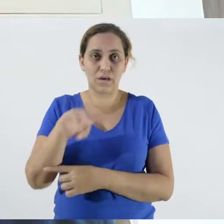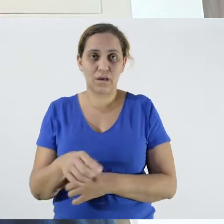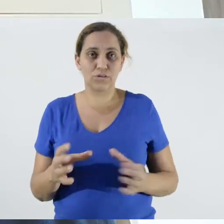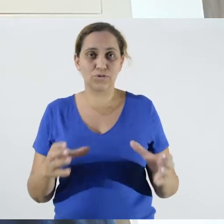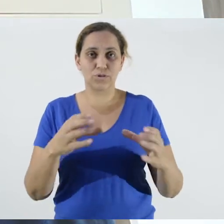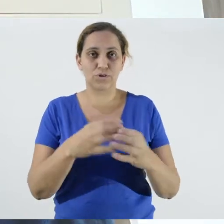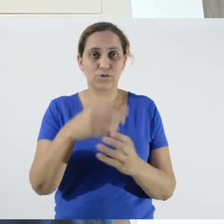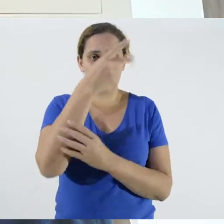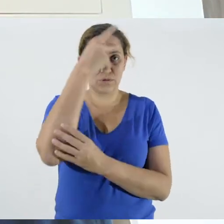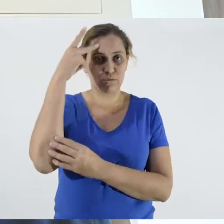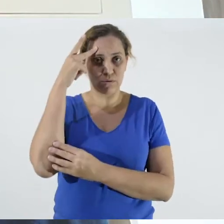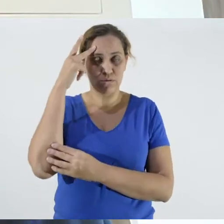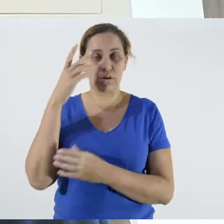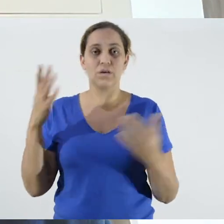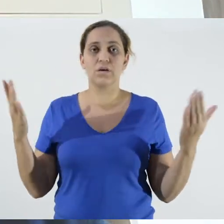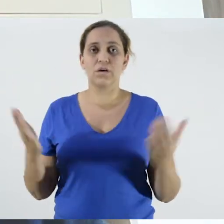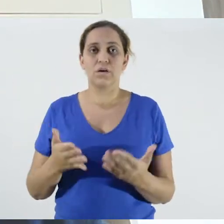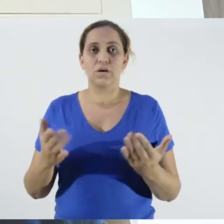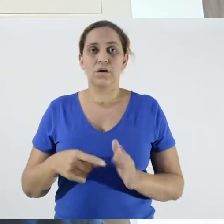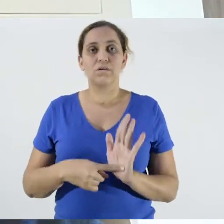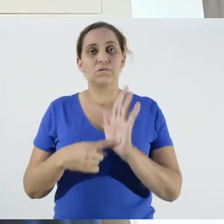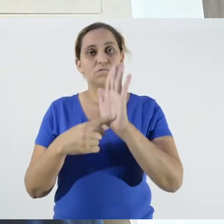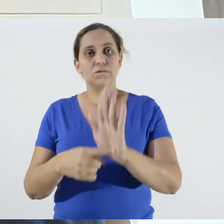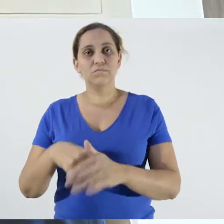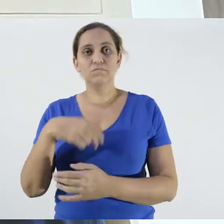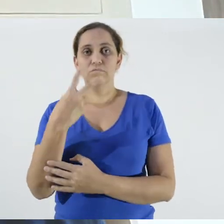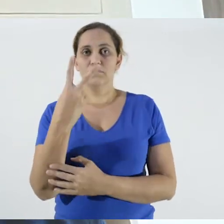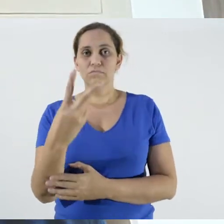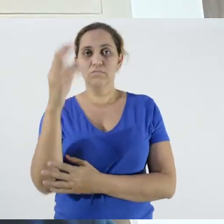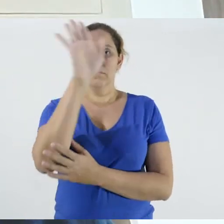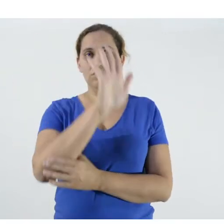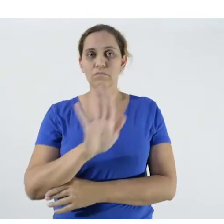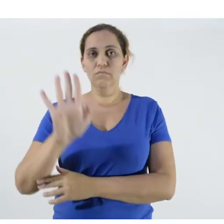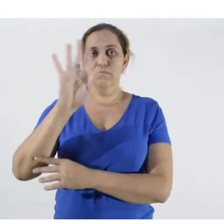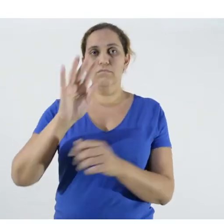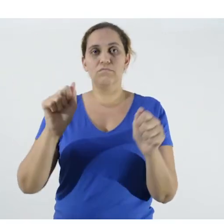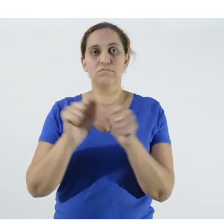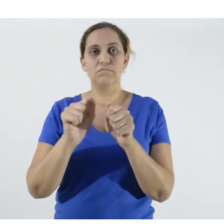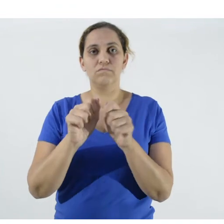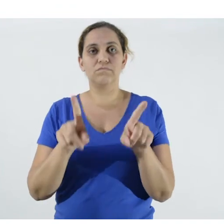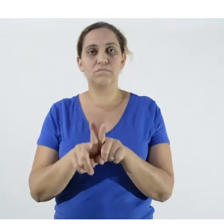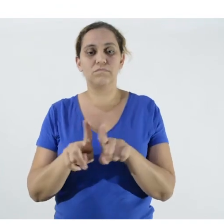We will now see two infographics that we created, developed